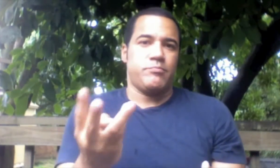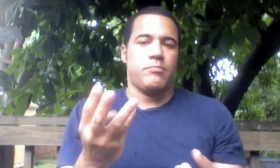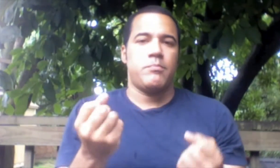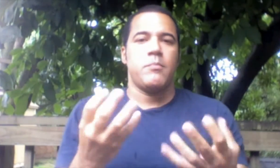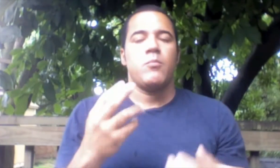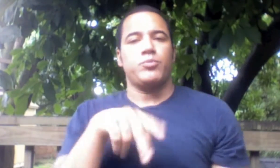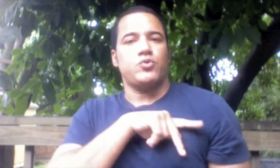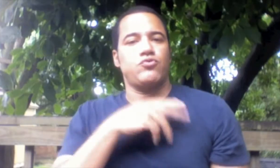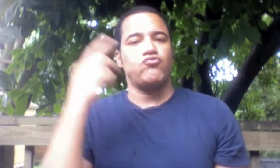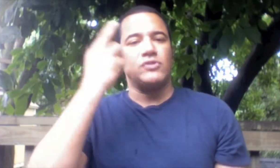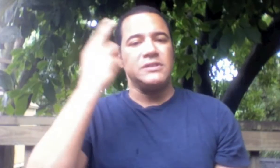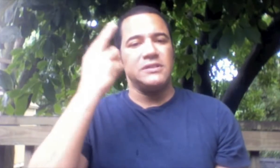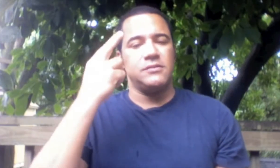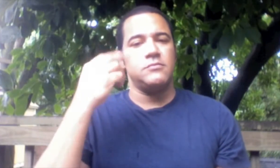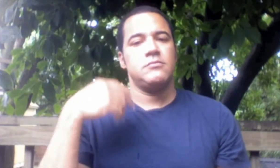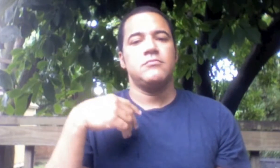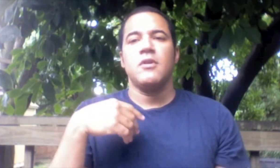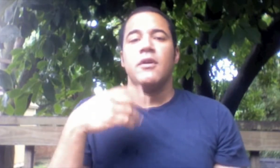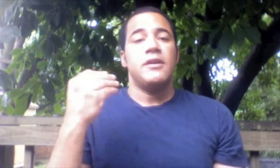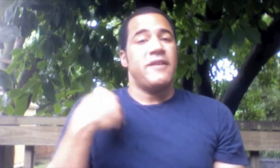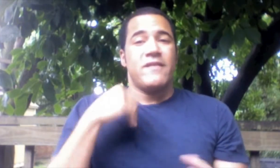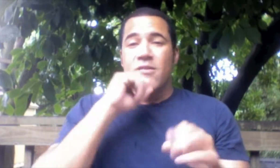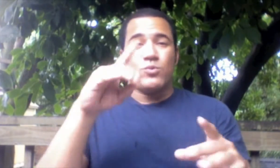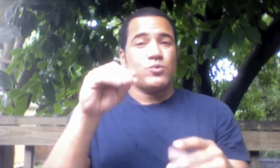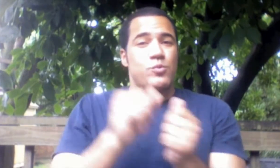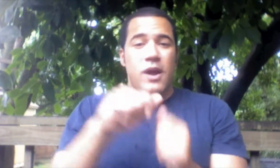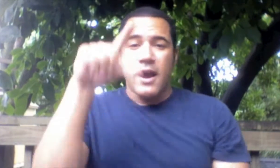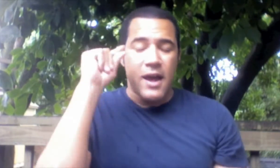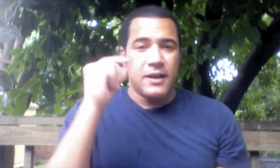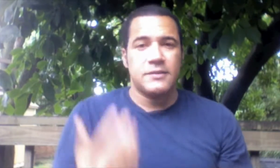There are several personal reasons and they have nothing to do with Gallaudet.